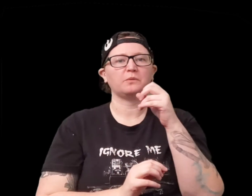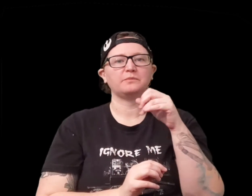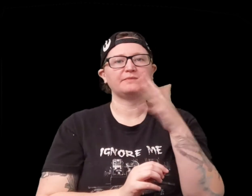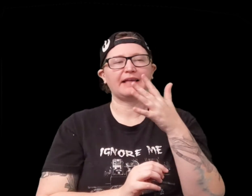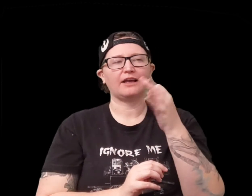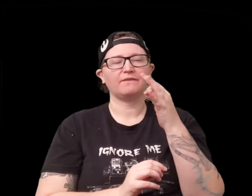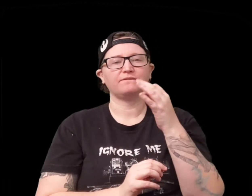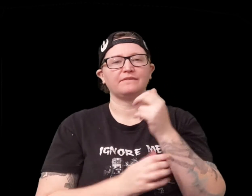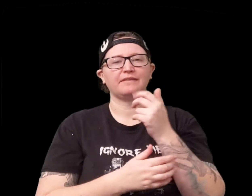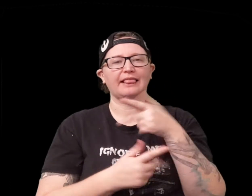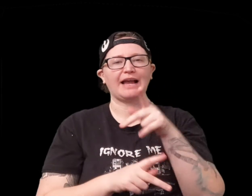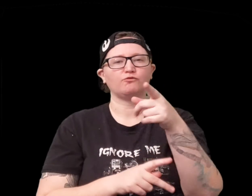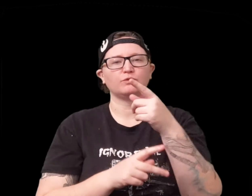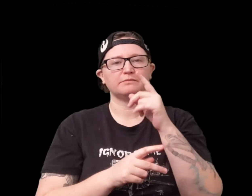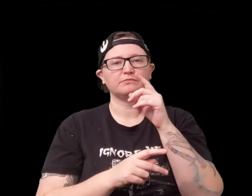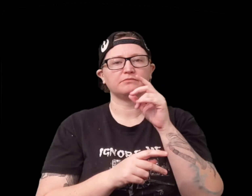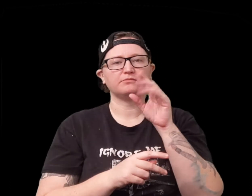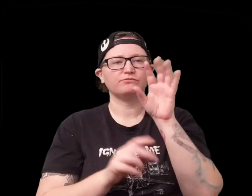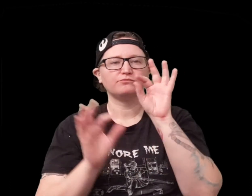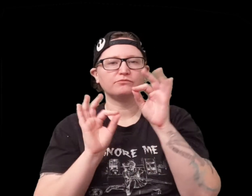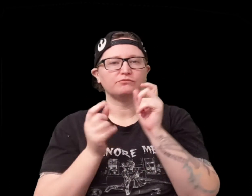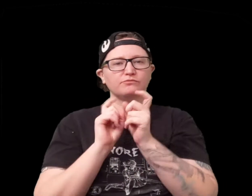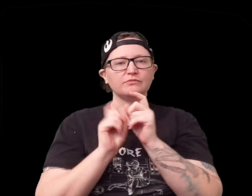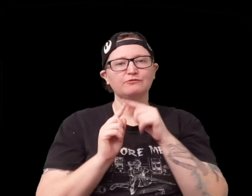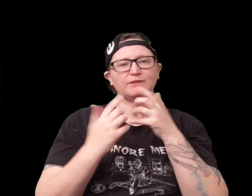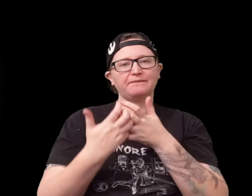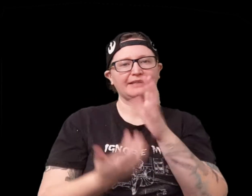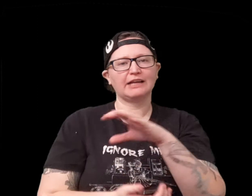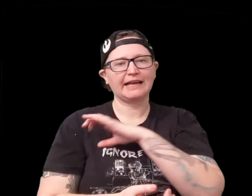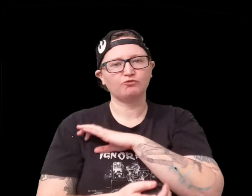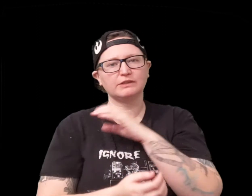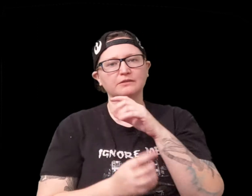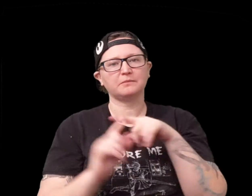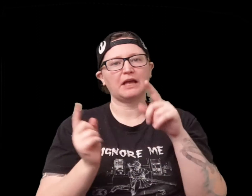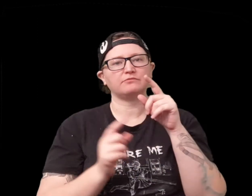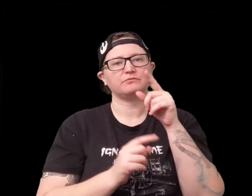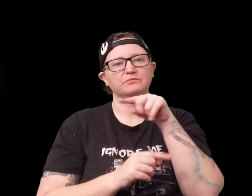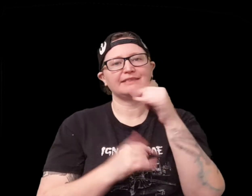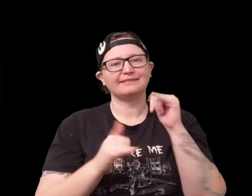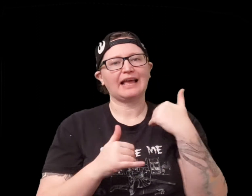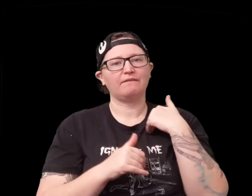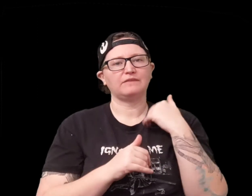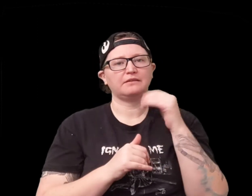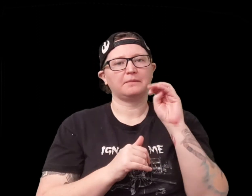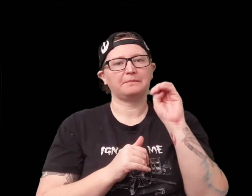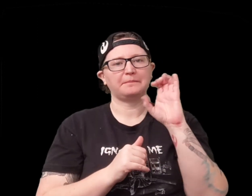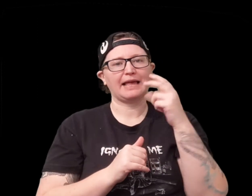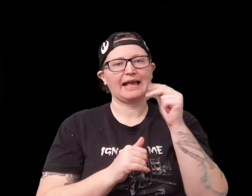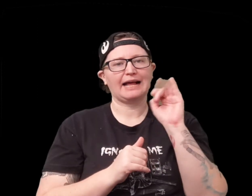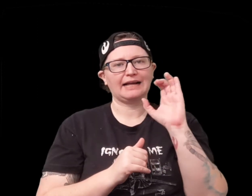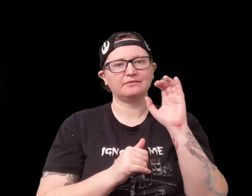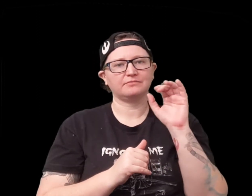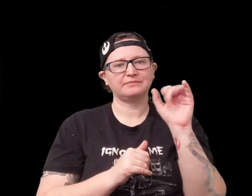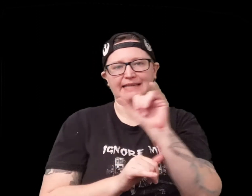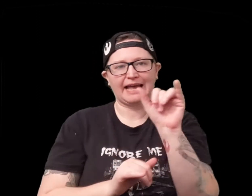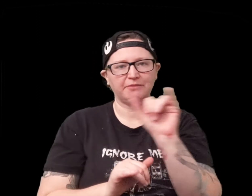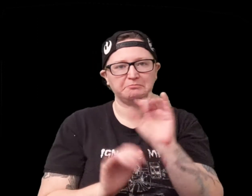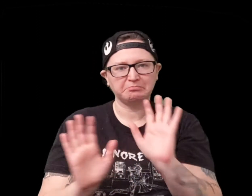with different symbols so it kind of lets you pick and match what your character is um it still has